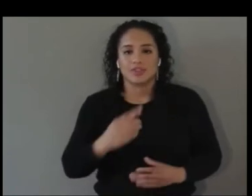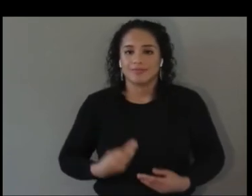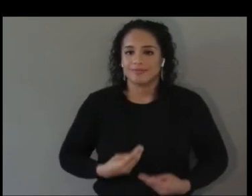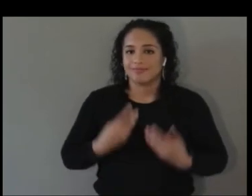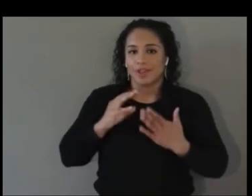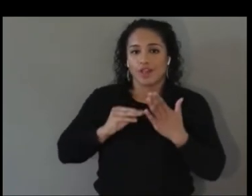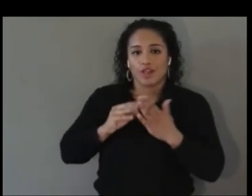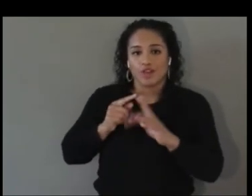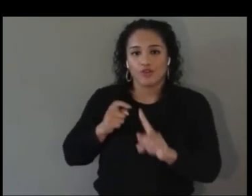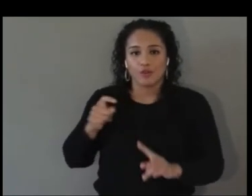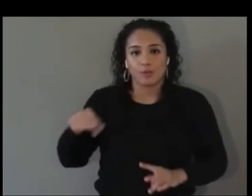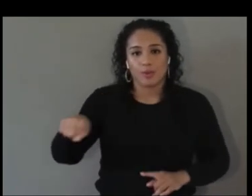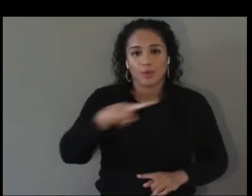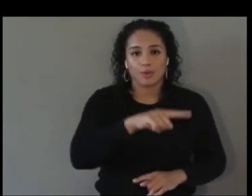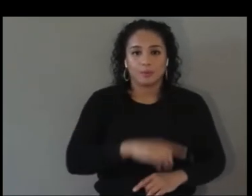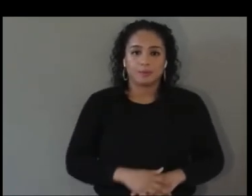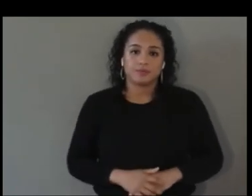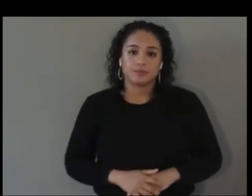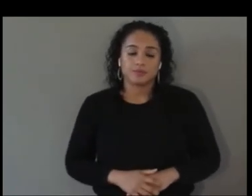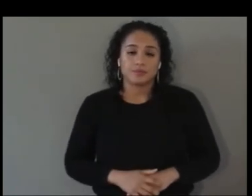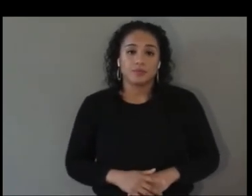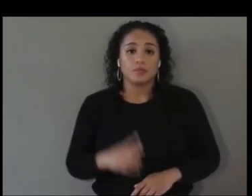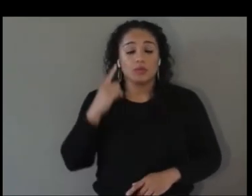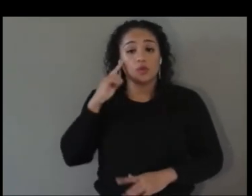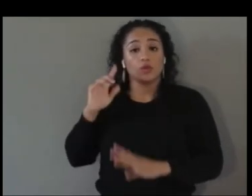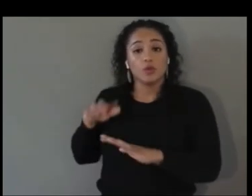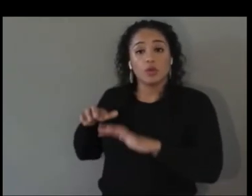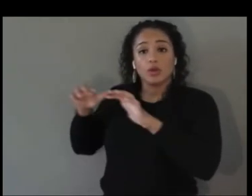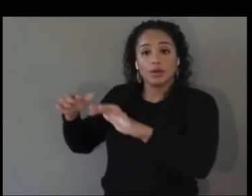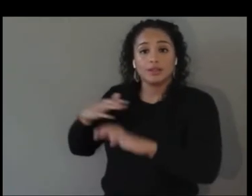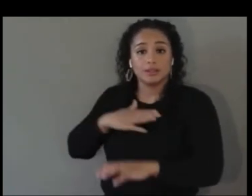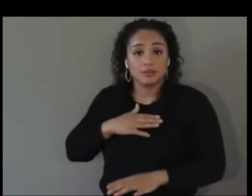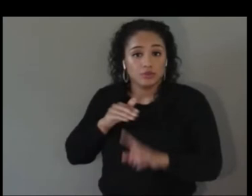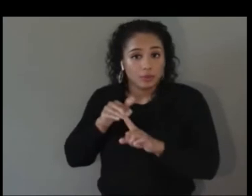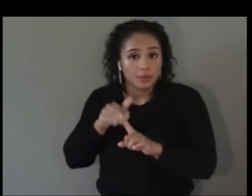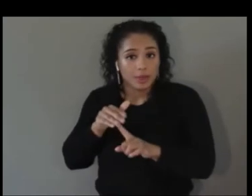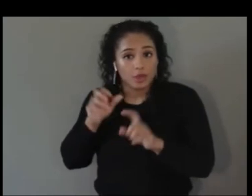the audience as a reminder post questions to the panelists in the topic-business channel on slack.